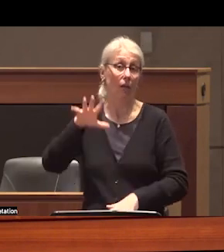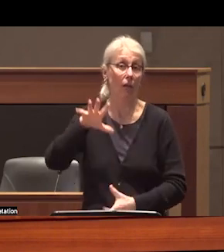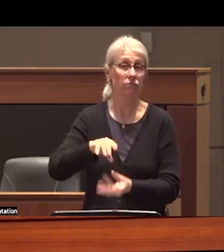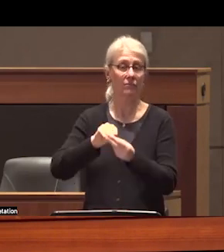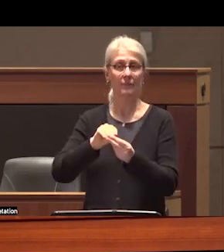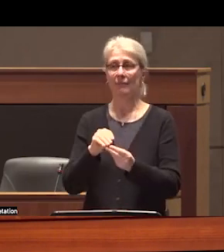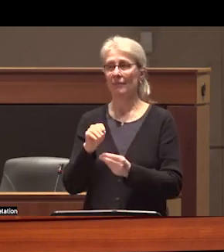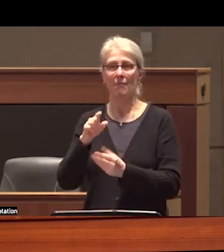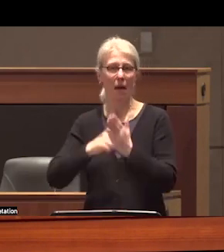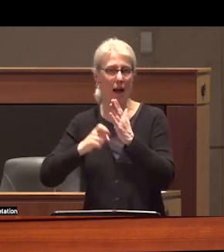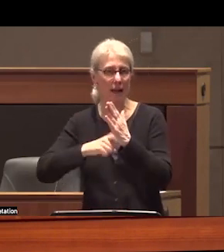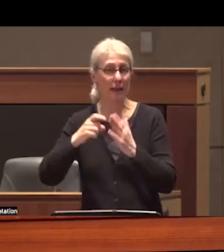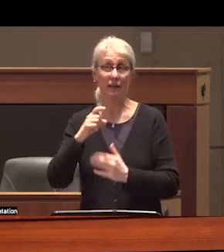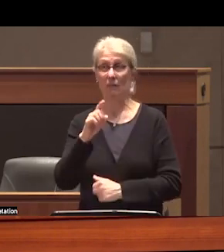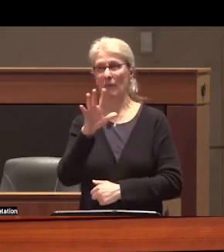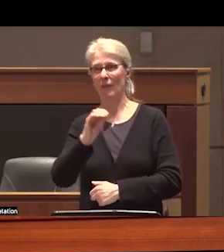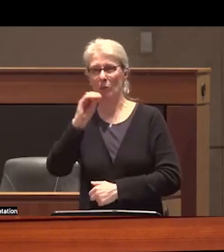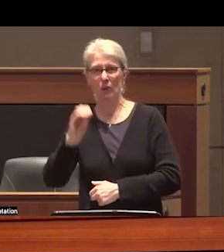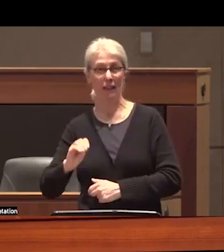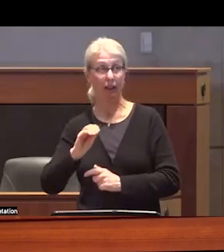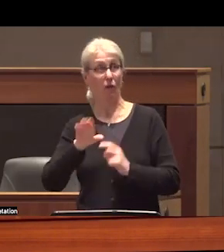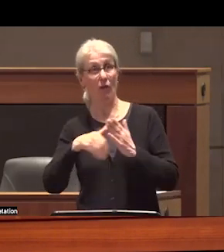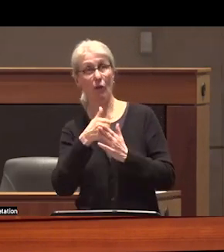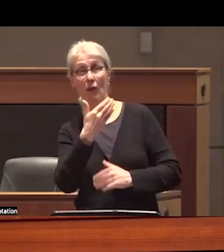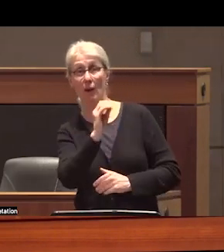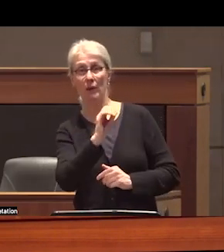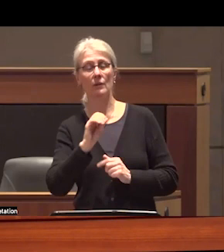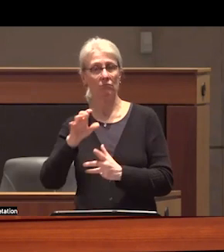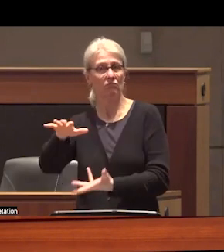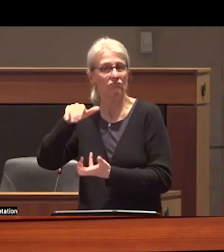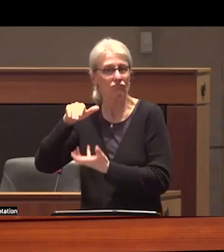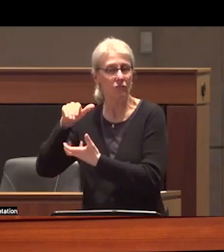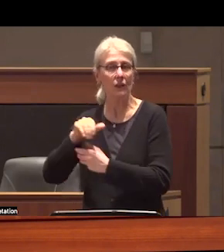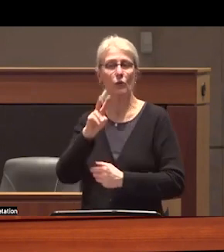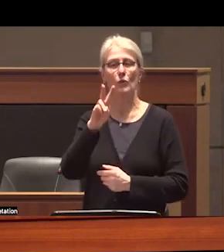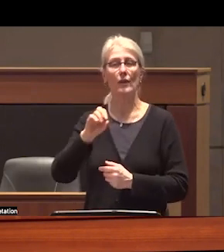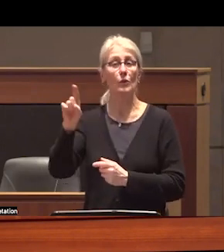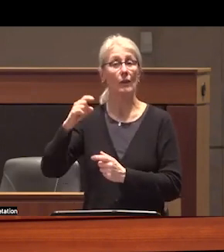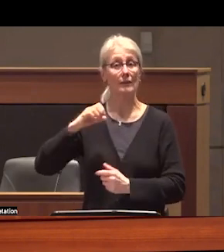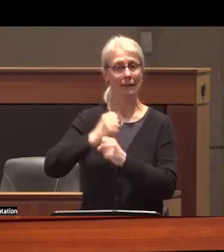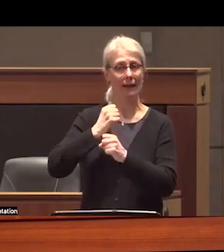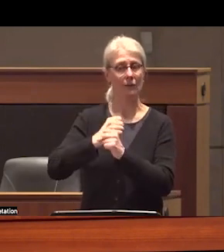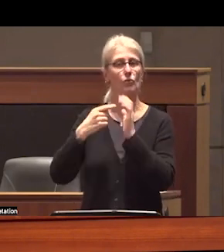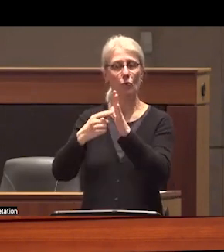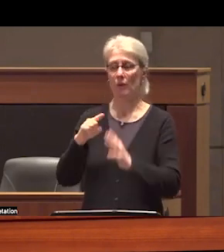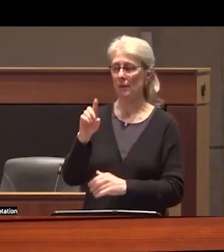mining and mineral exploration companies 2001 stats from the federal government identified 748